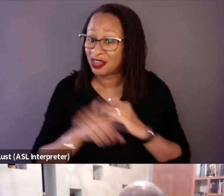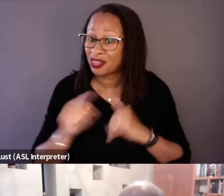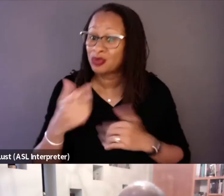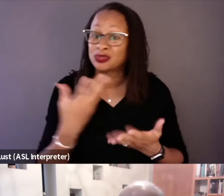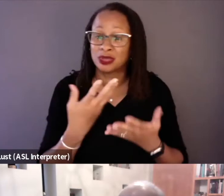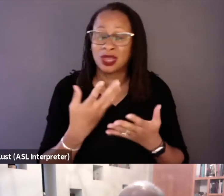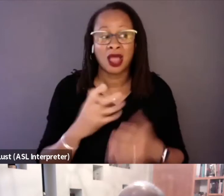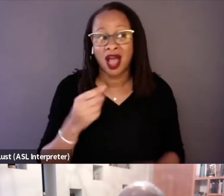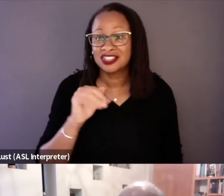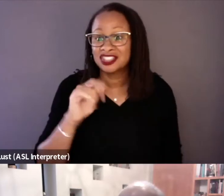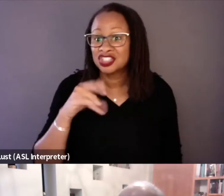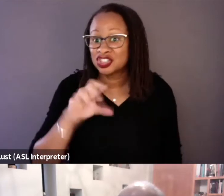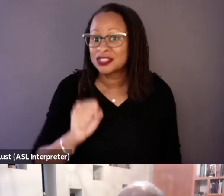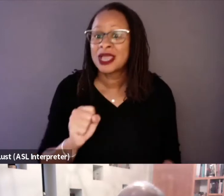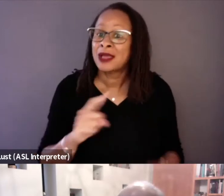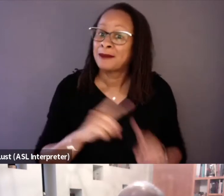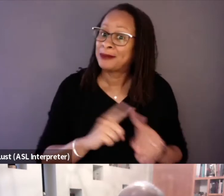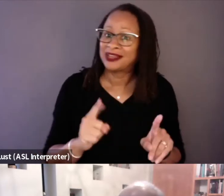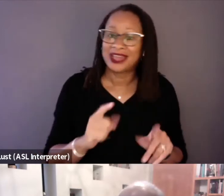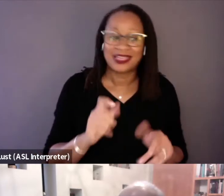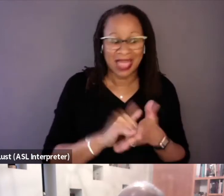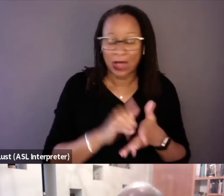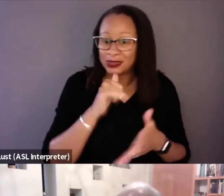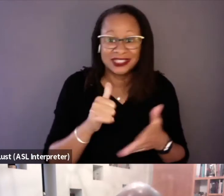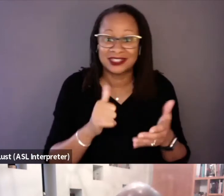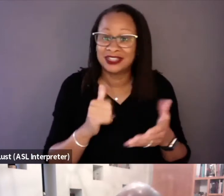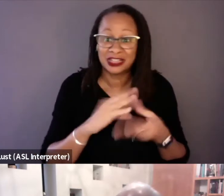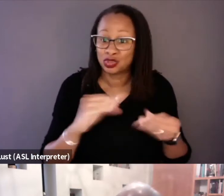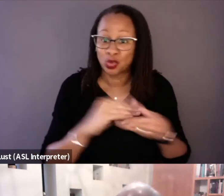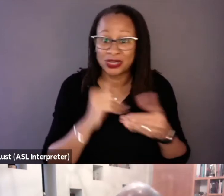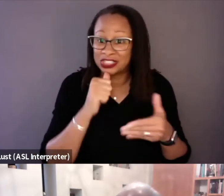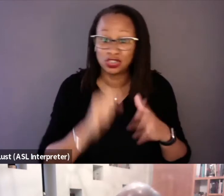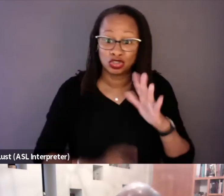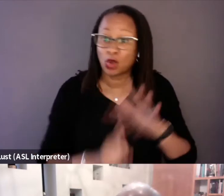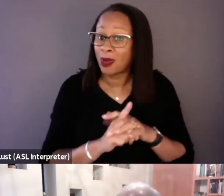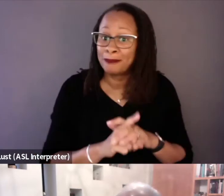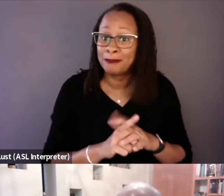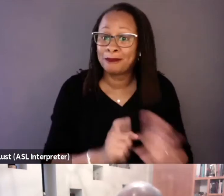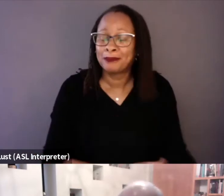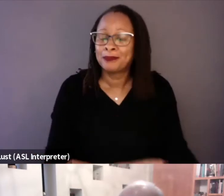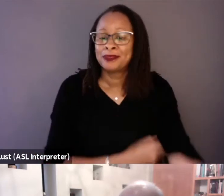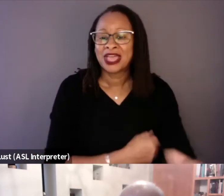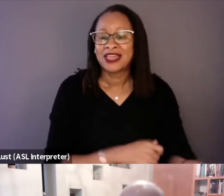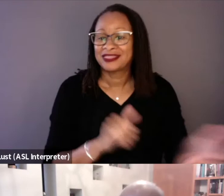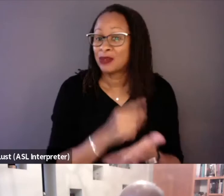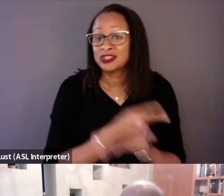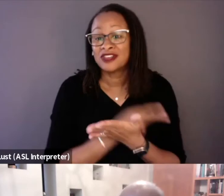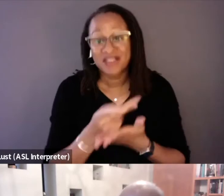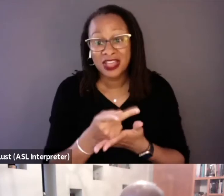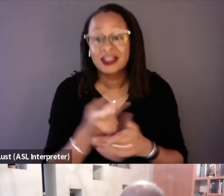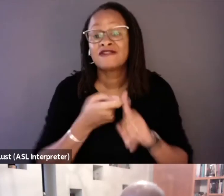that the prisoners killed those hostages, even though they retracted the story the next day. And that was a failing on the part of the media in that incident.